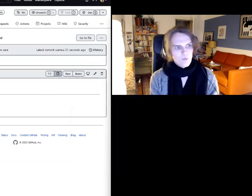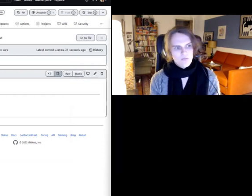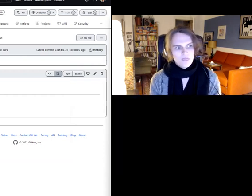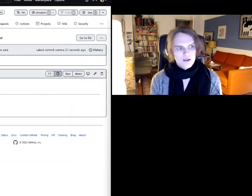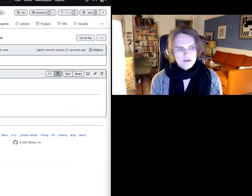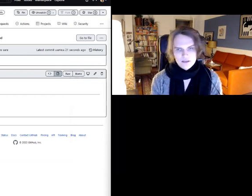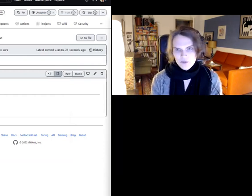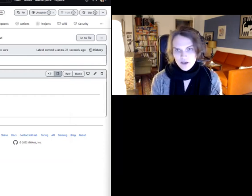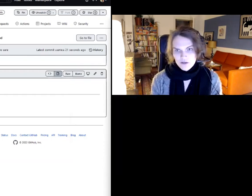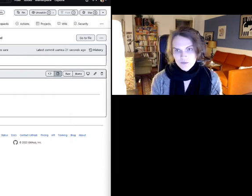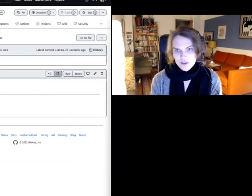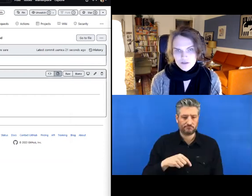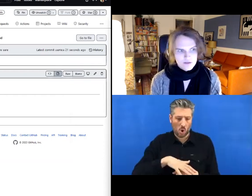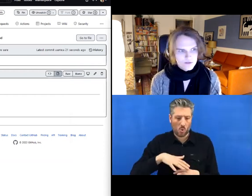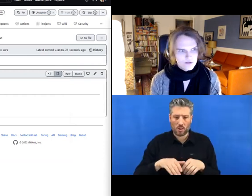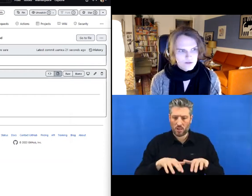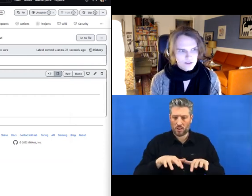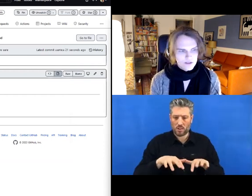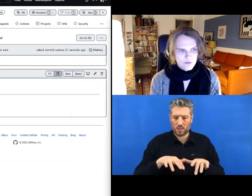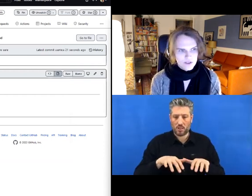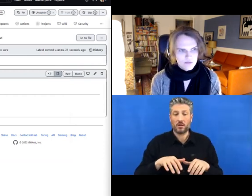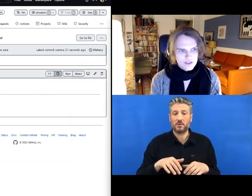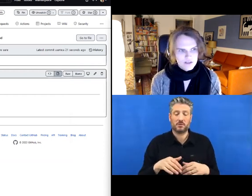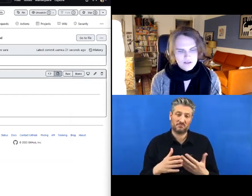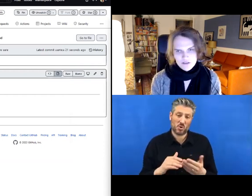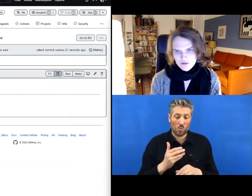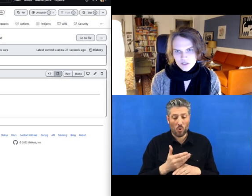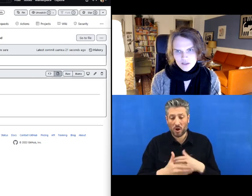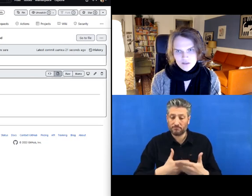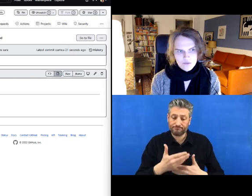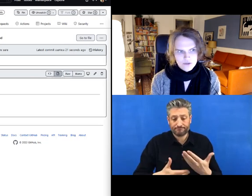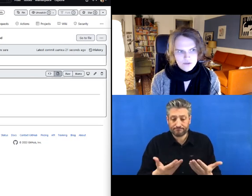And then we carry on working as normal and we commit changes, so we take ‘snapshots’